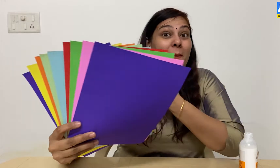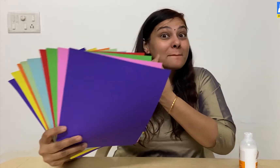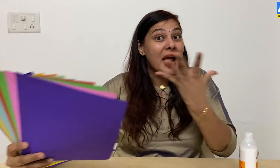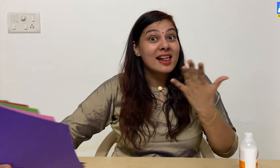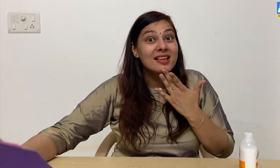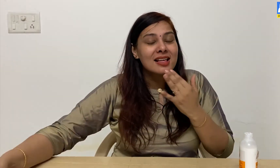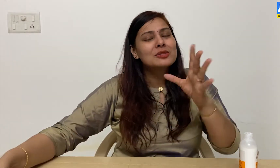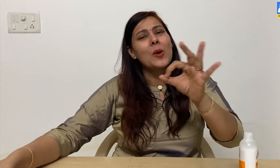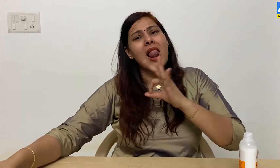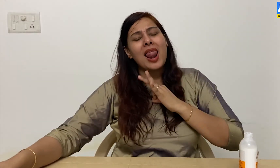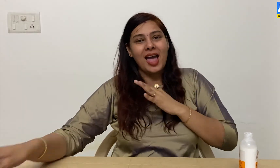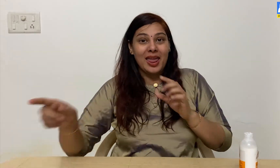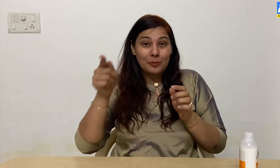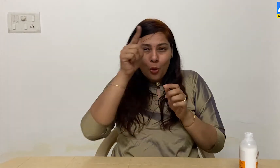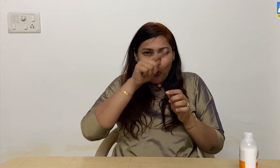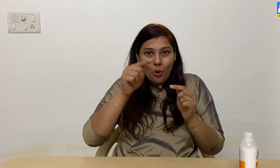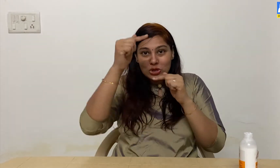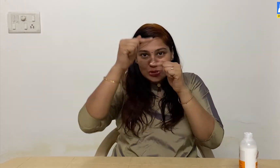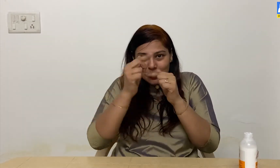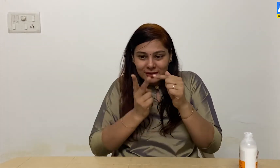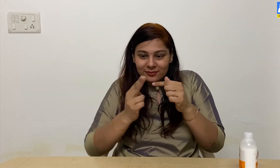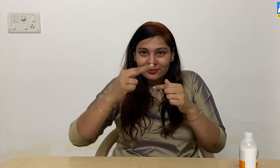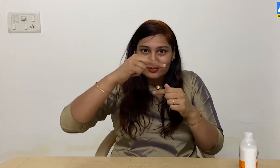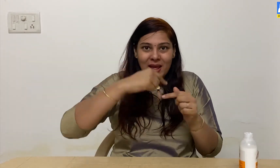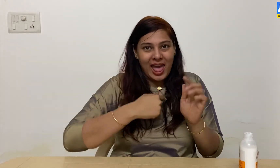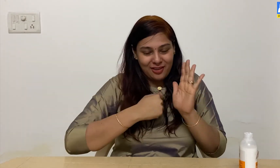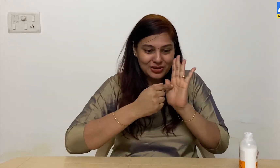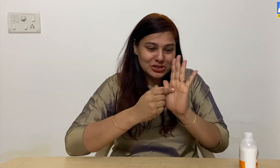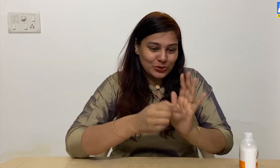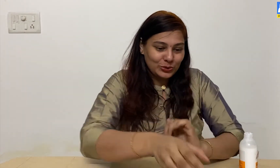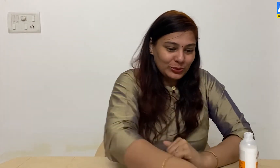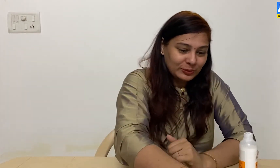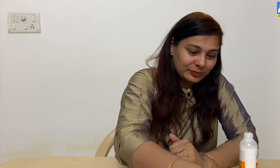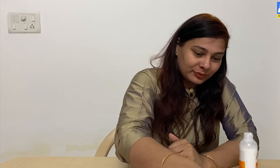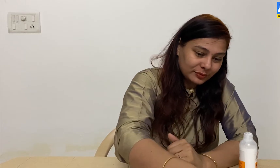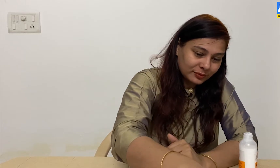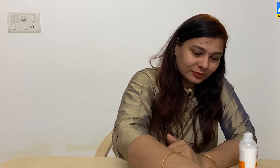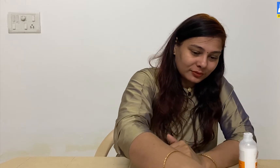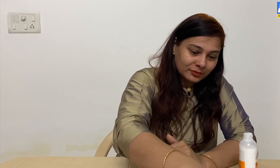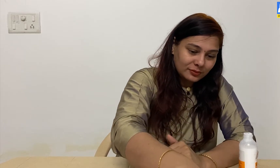You can use the sheets of any color that you prefer and then cut it into small circles. Let me show you.